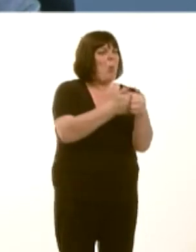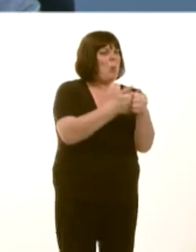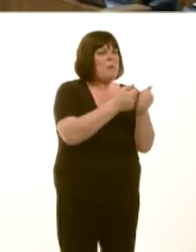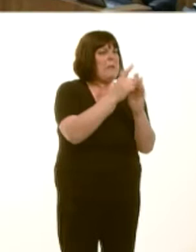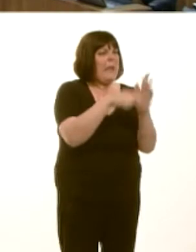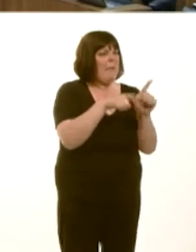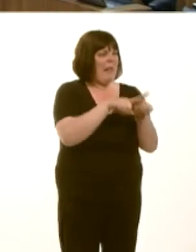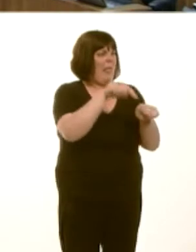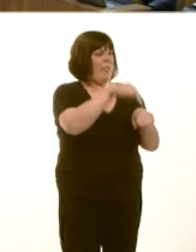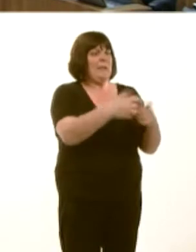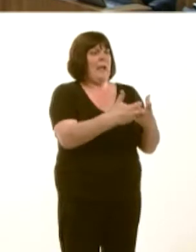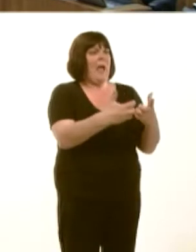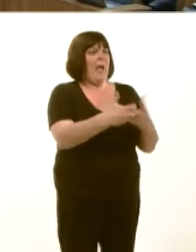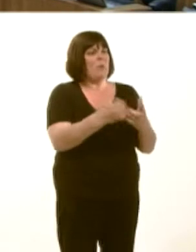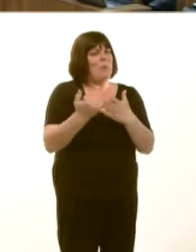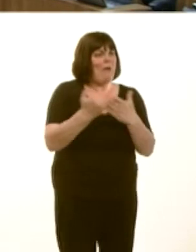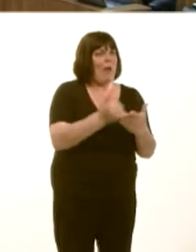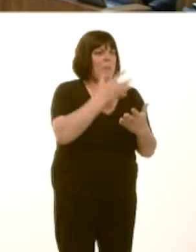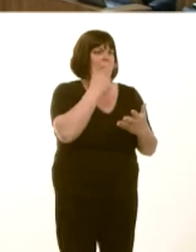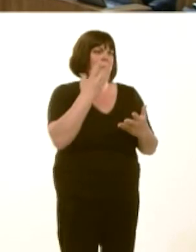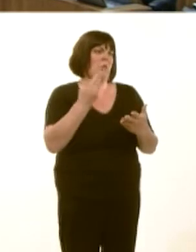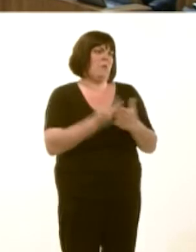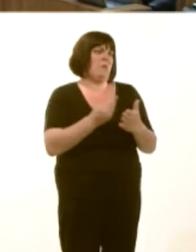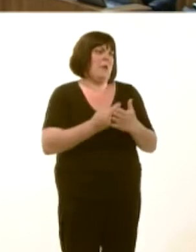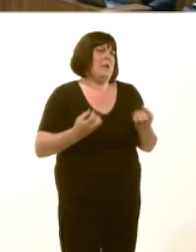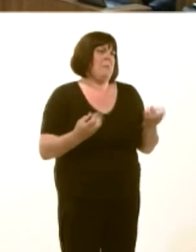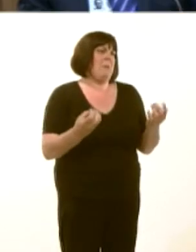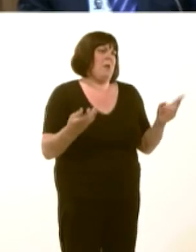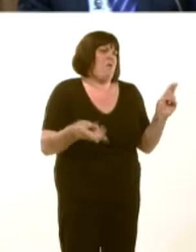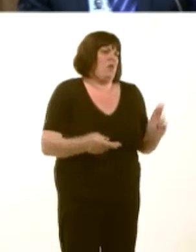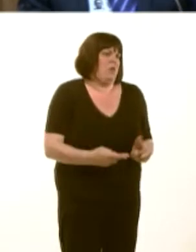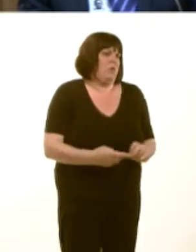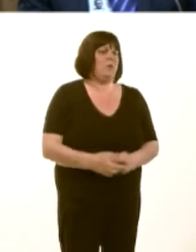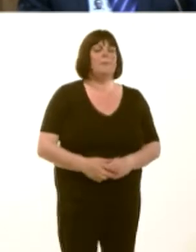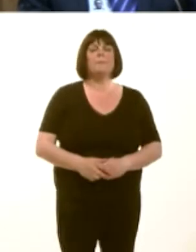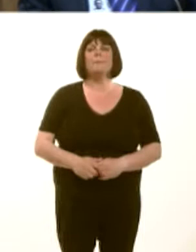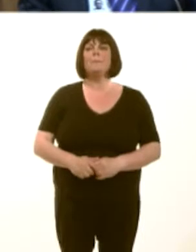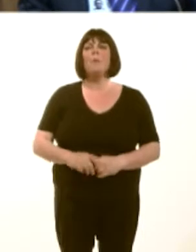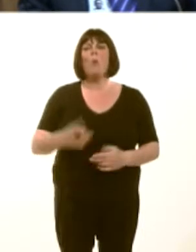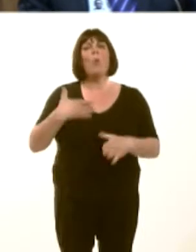Carwyn Jones: Niín gweithioín agos iawn gyda Dwr Cymru ac yn croesawuín fawr iawn beth maen nhw wedi ei wneud.